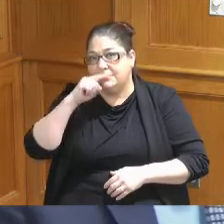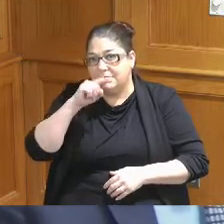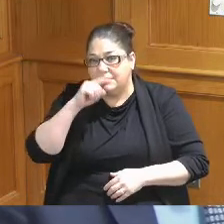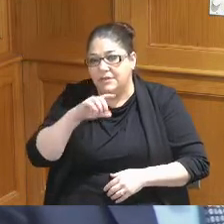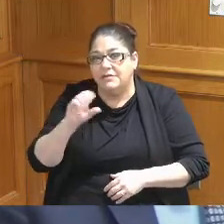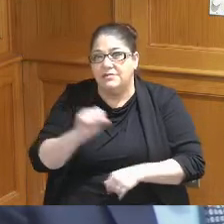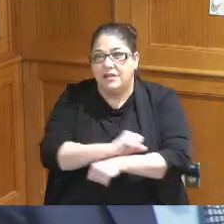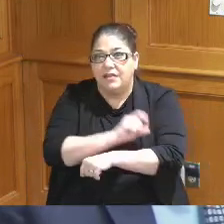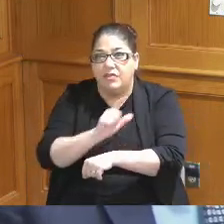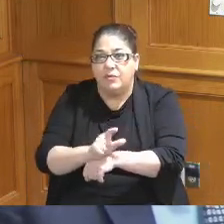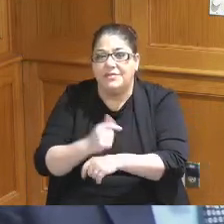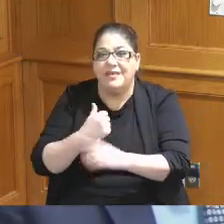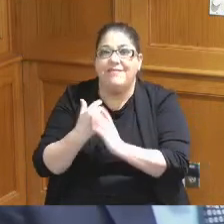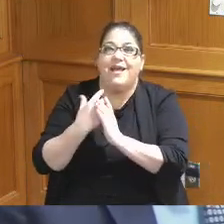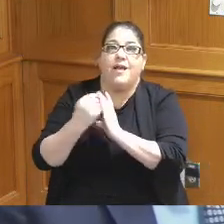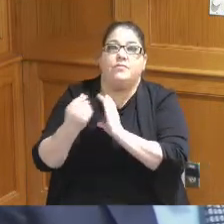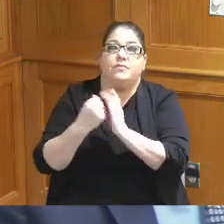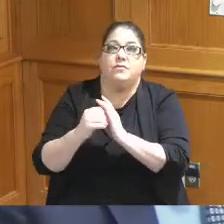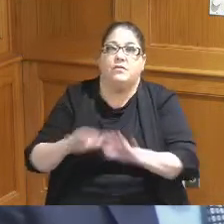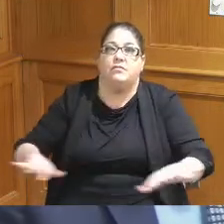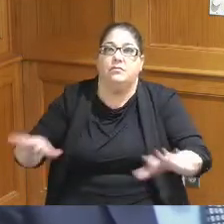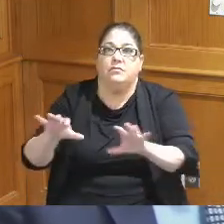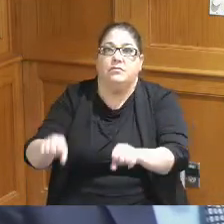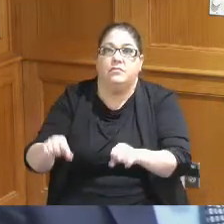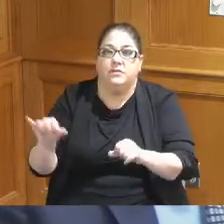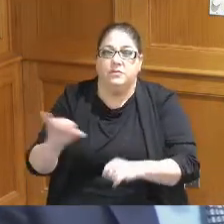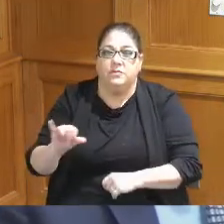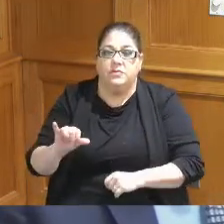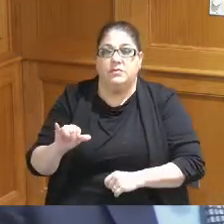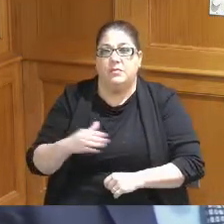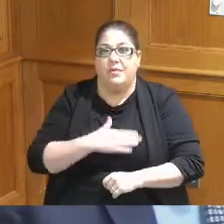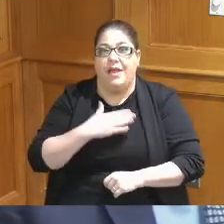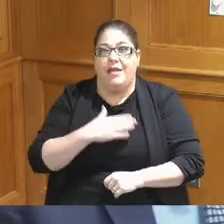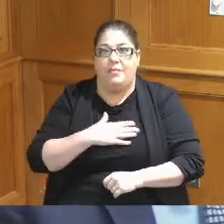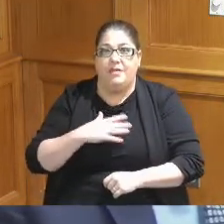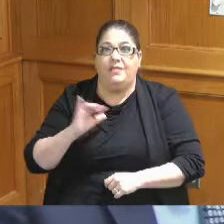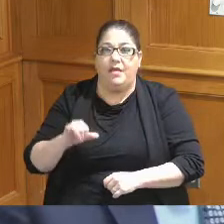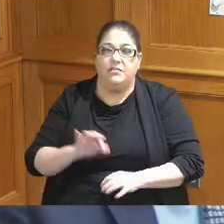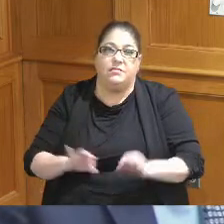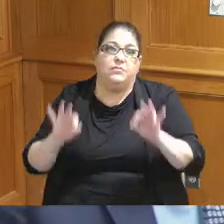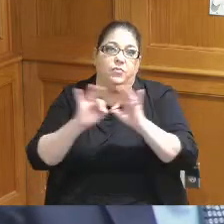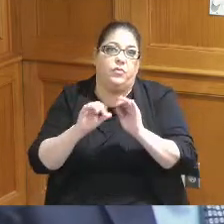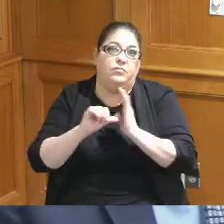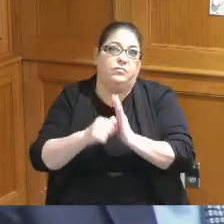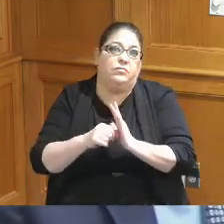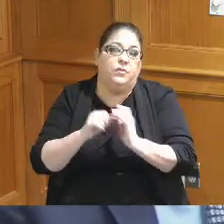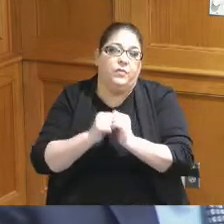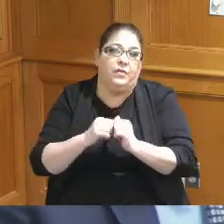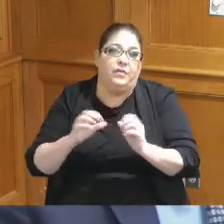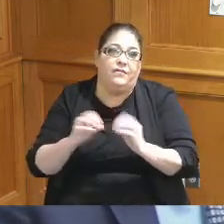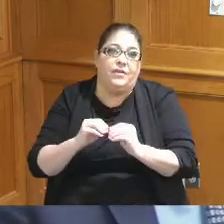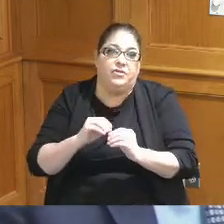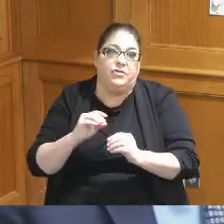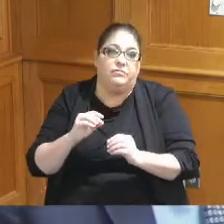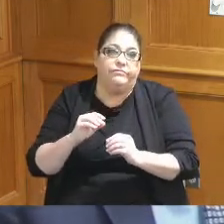component of outdoor space now and so I'm glad that that is a significant part of the stack here